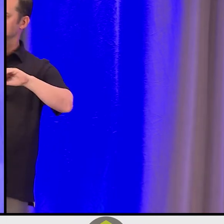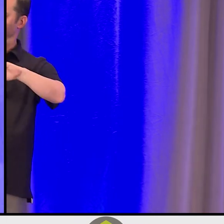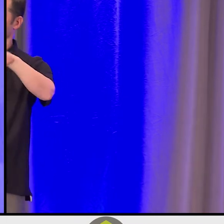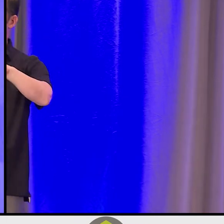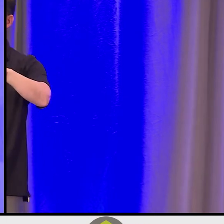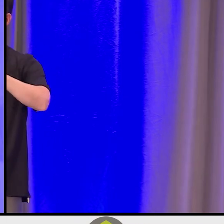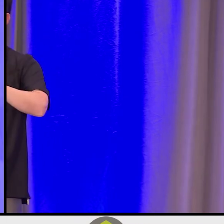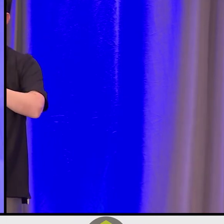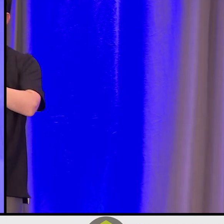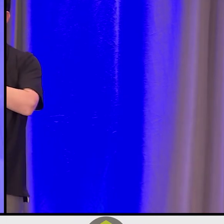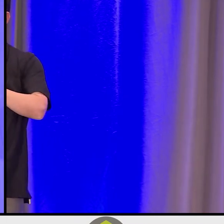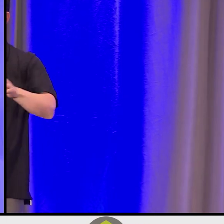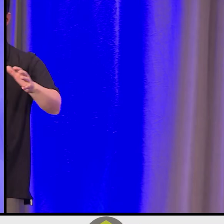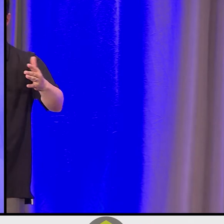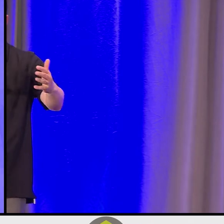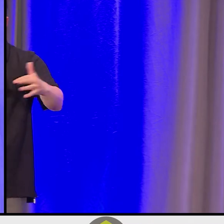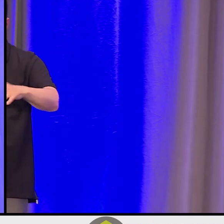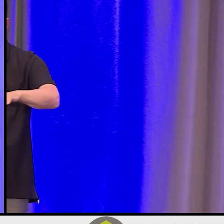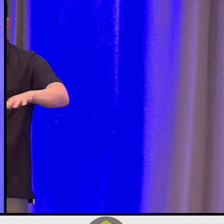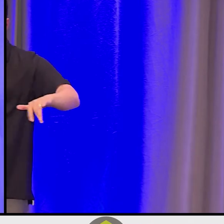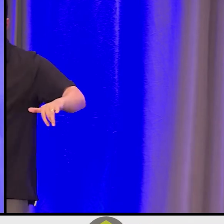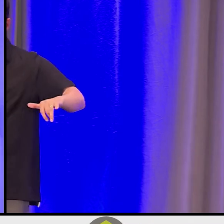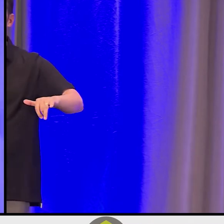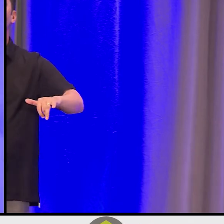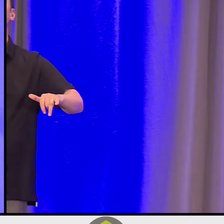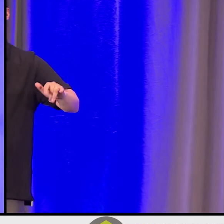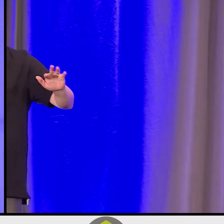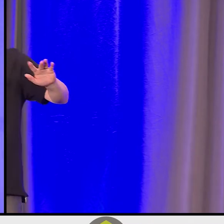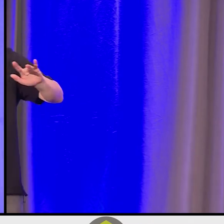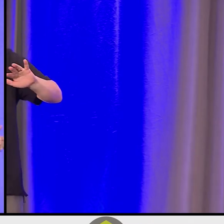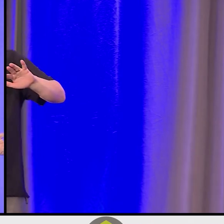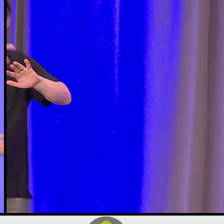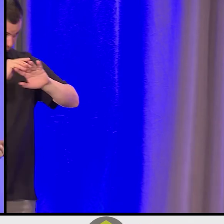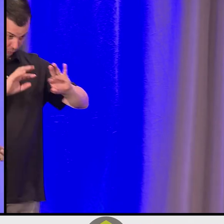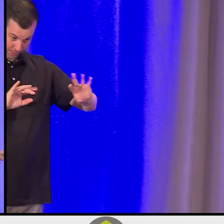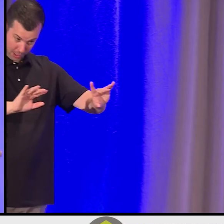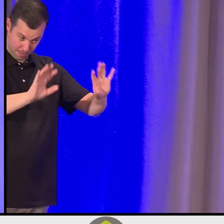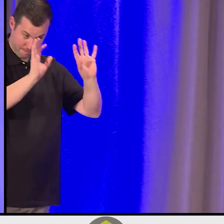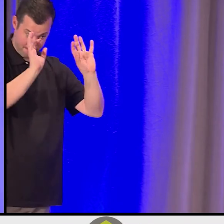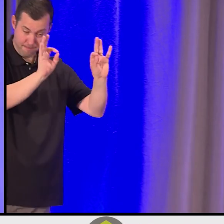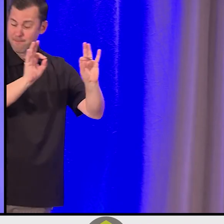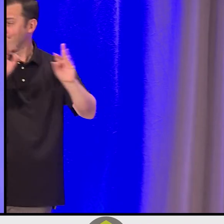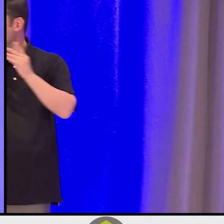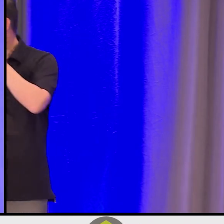and was proud to go back to the village and report that the weir's been constructed, we're going to be able to eat soon.